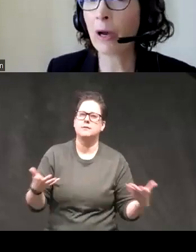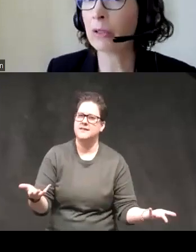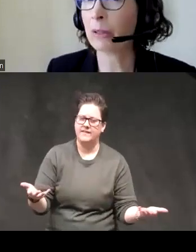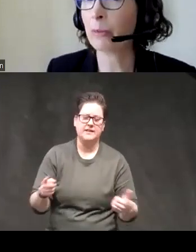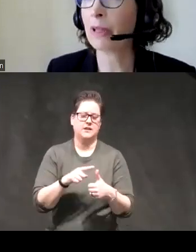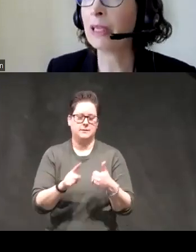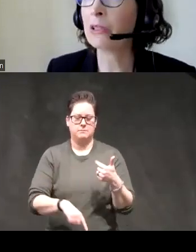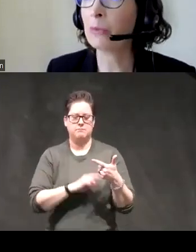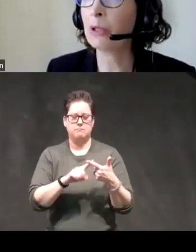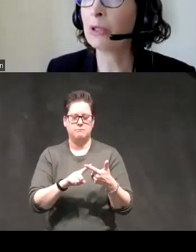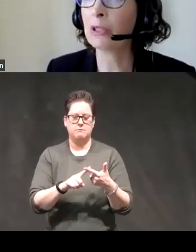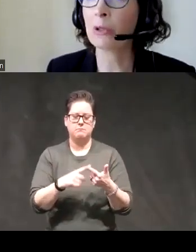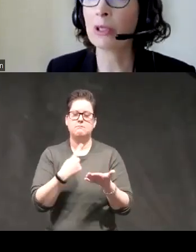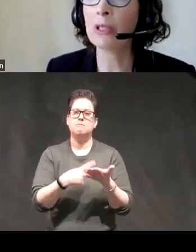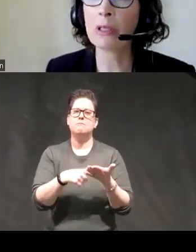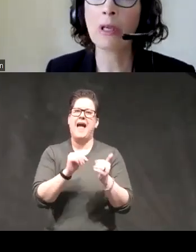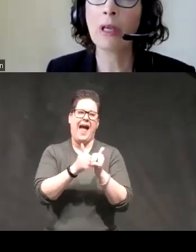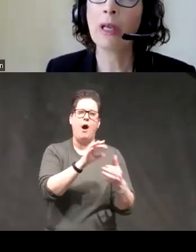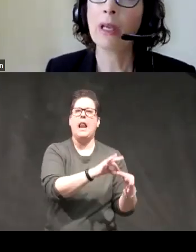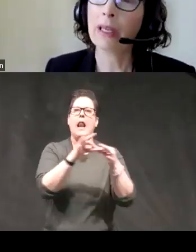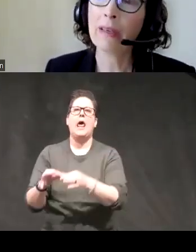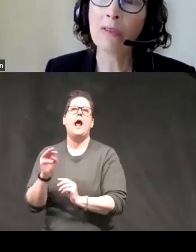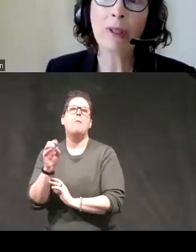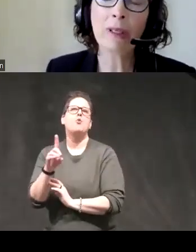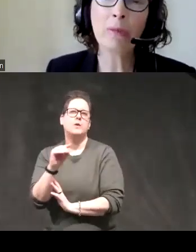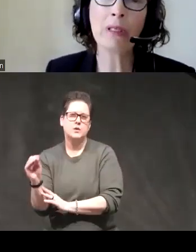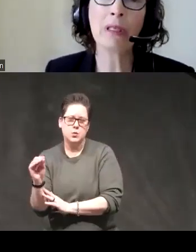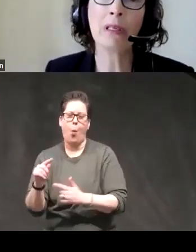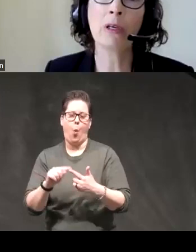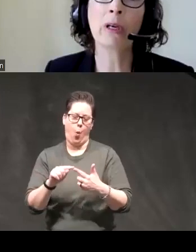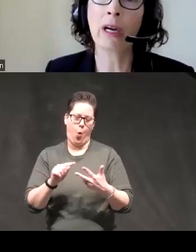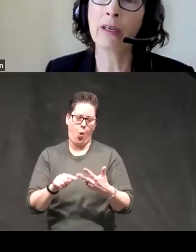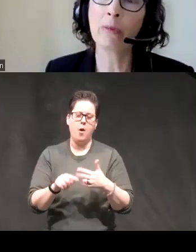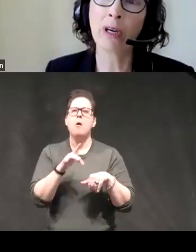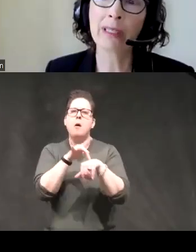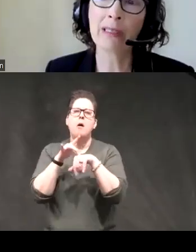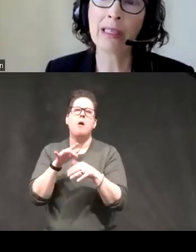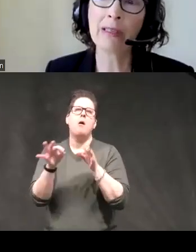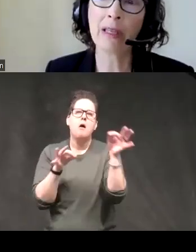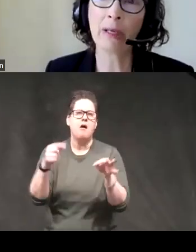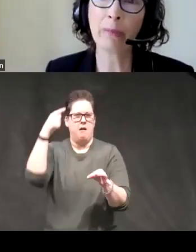some of the links to mood disorders give some glimpses into neurocognitive processes that are